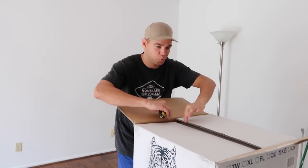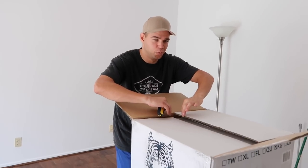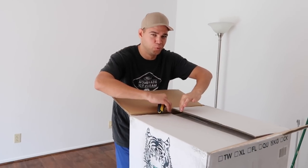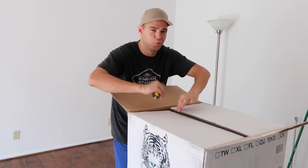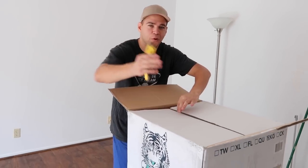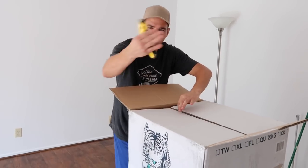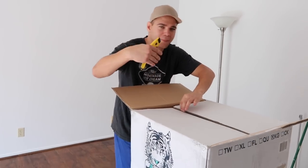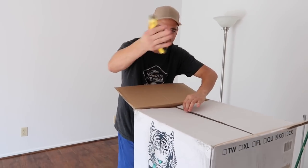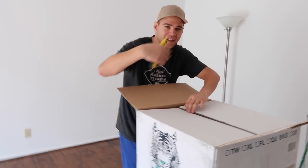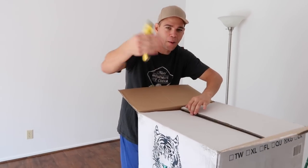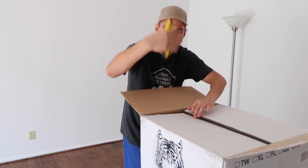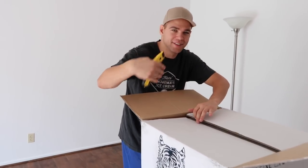R: ooh come here guys!